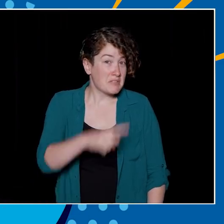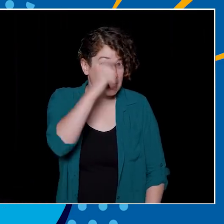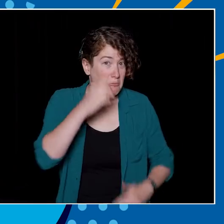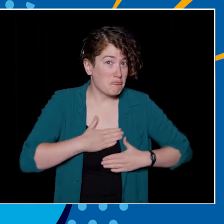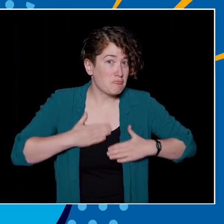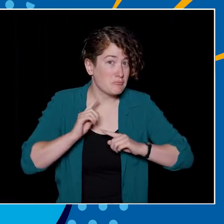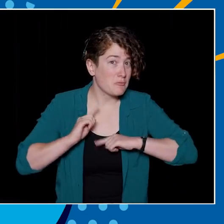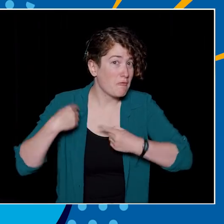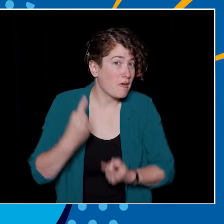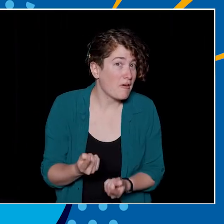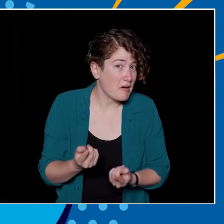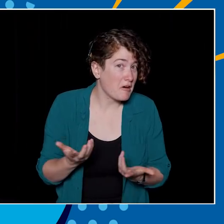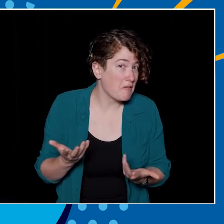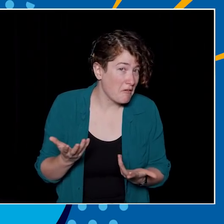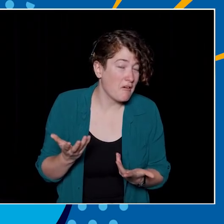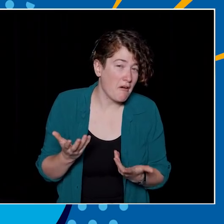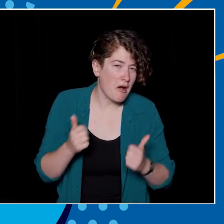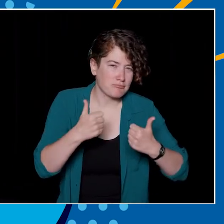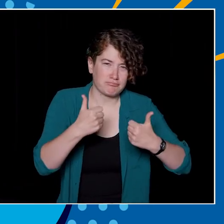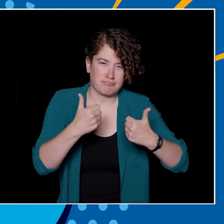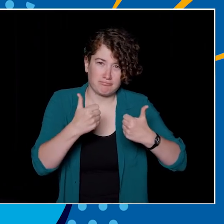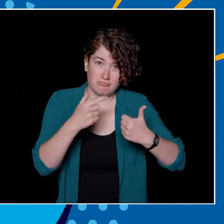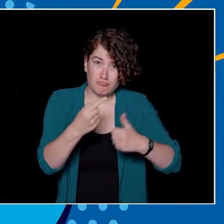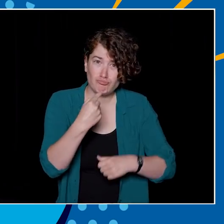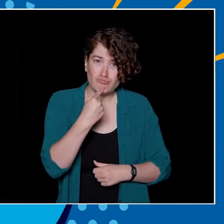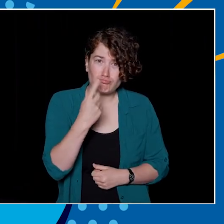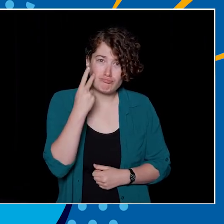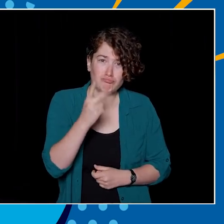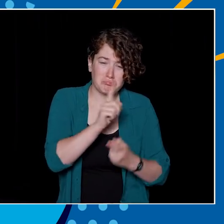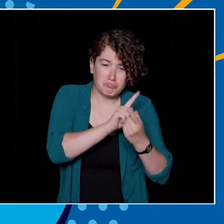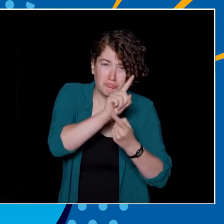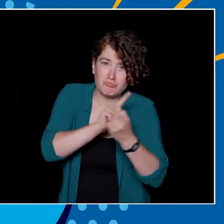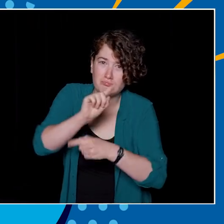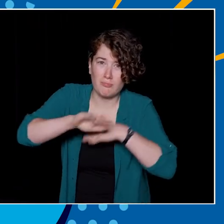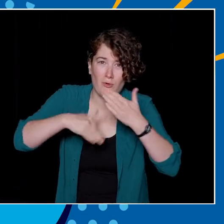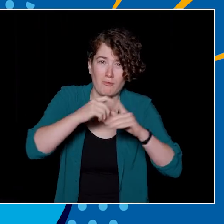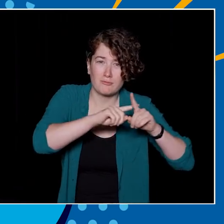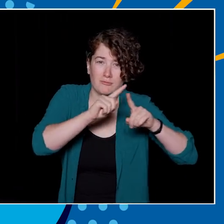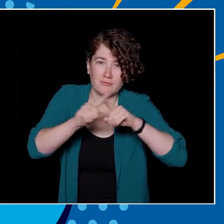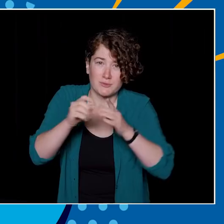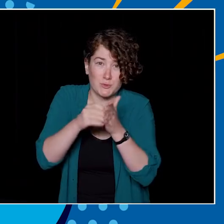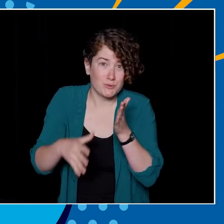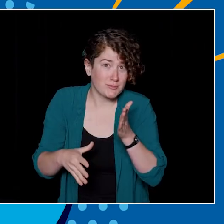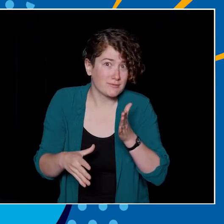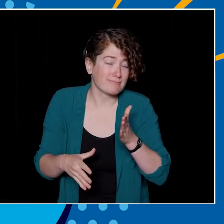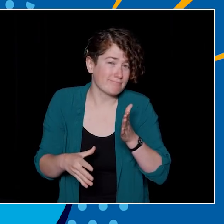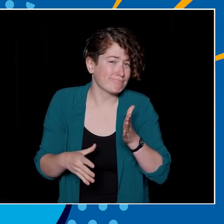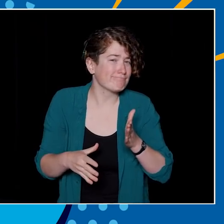How's your summer been so far? Well, that's great to hear. Have you been missing seeing all the smiling faces around campus?